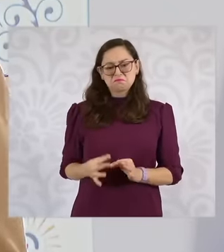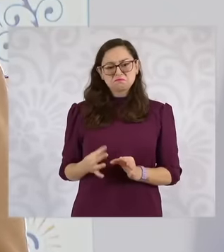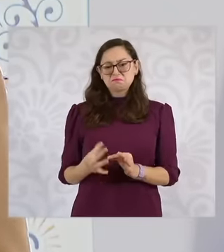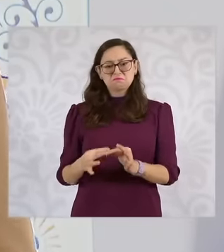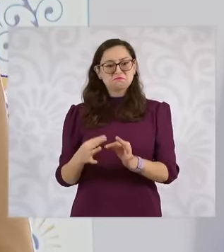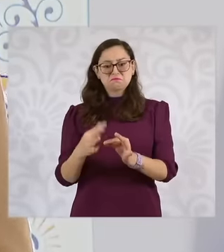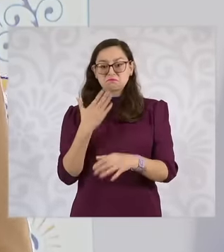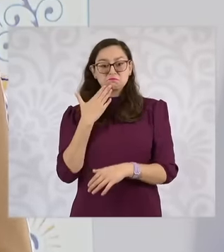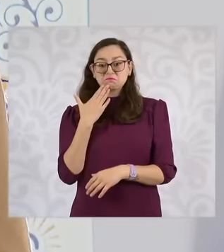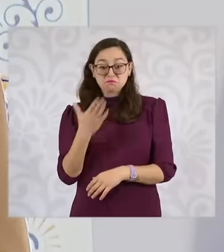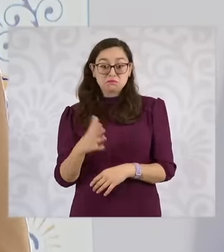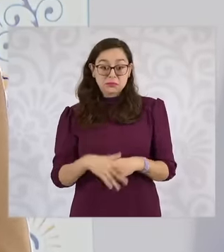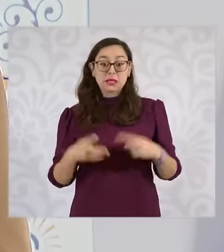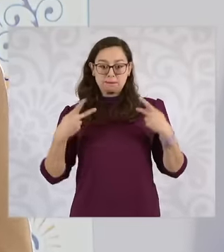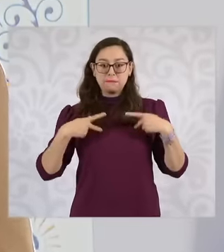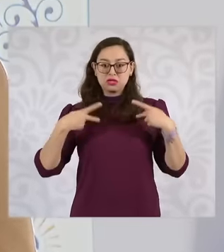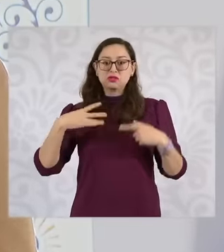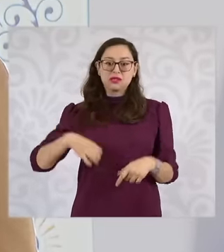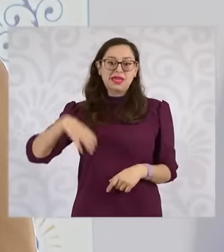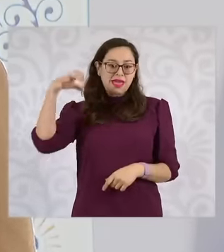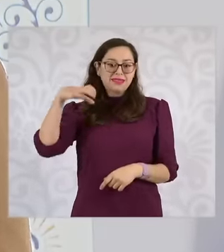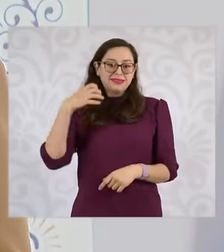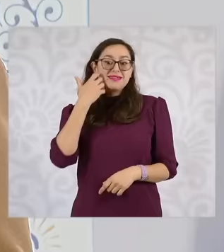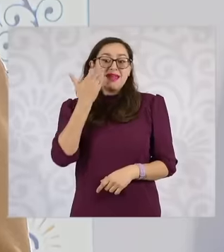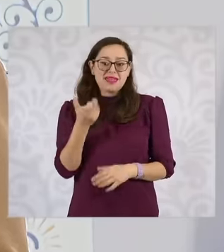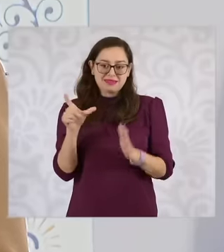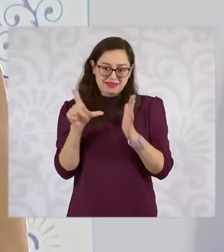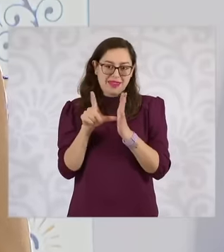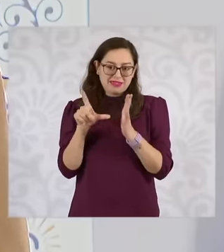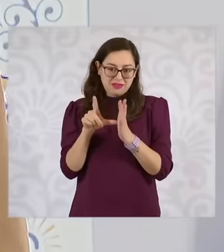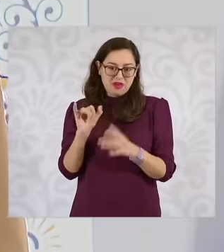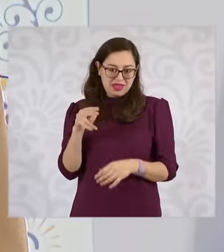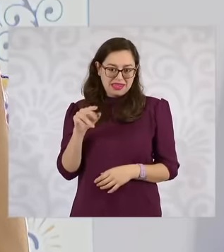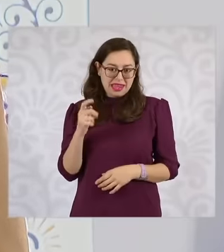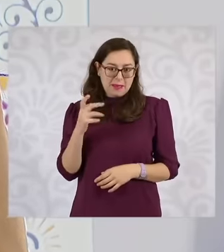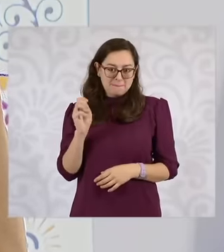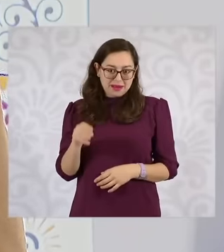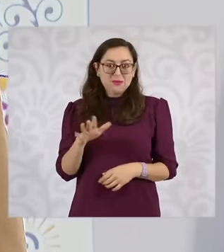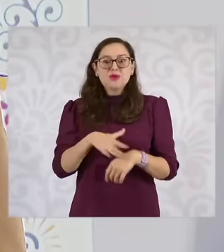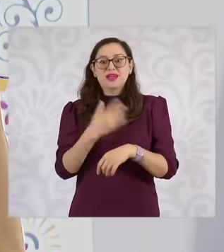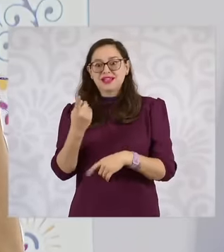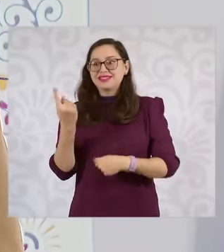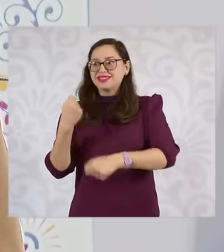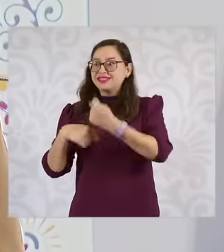for older people a lot because they offer them discounts, it helps them with their